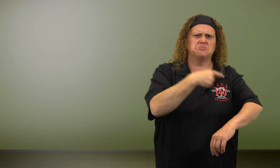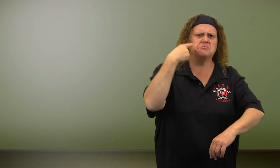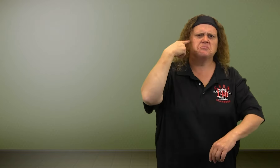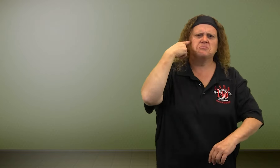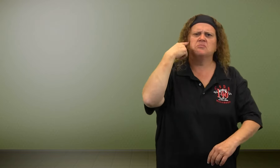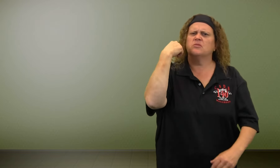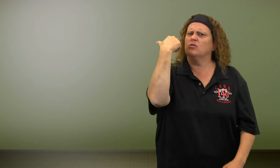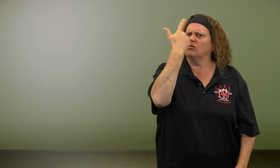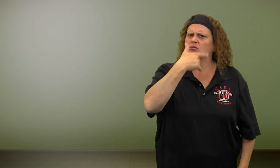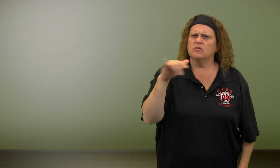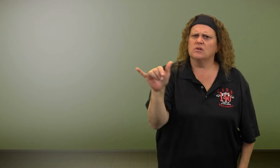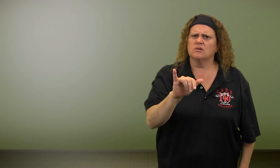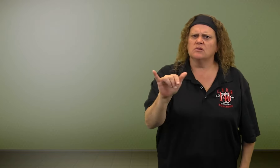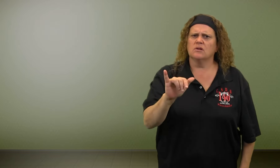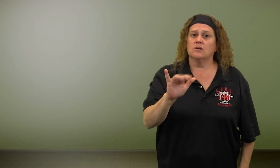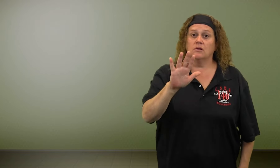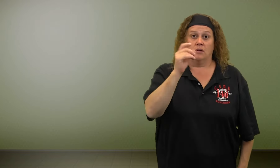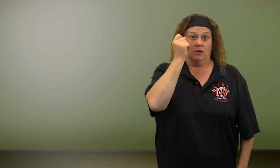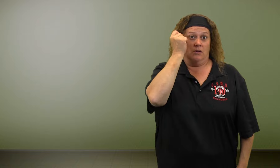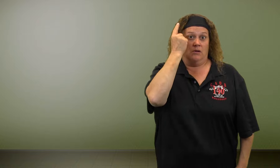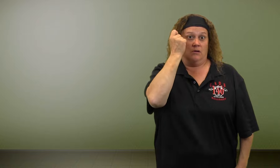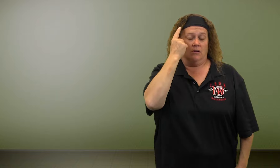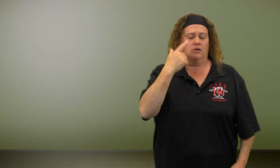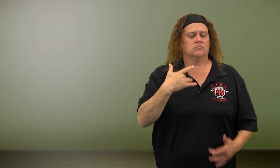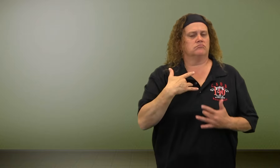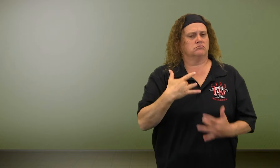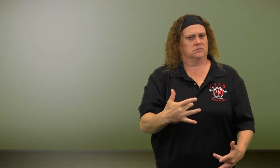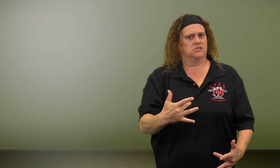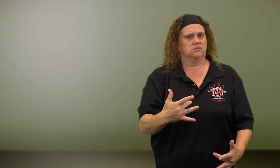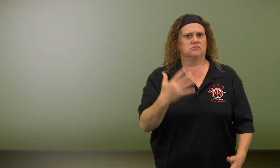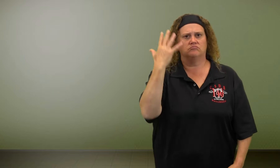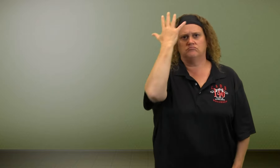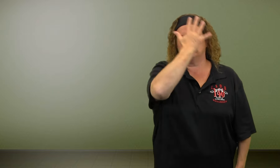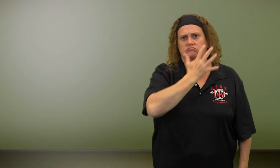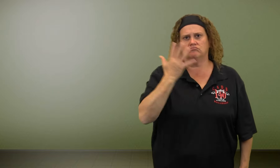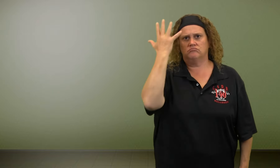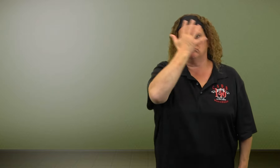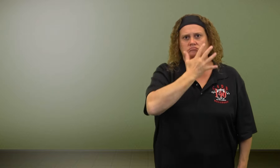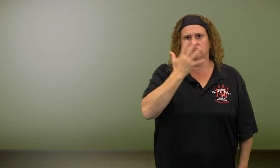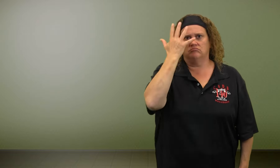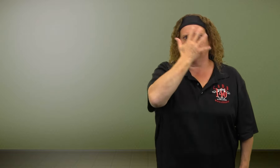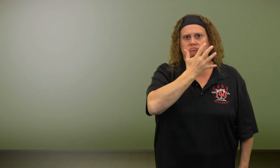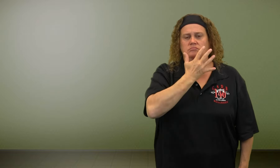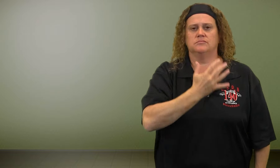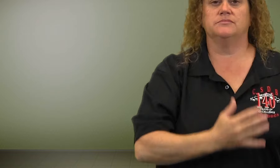and what that looks like. Typically speaking, the face is incorporated.